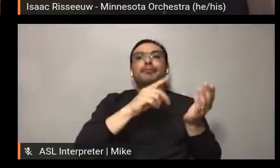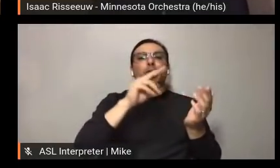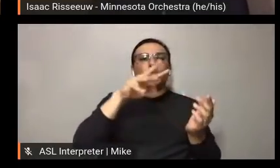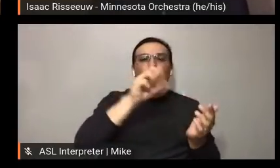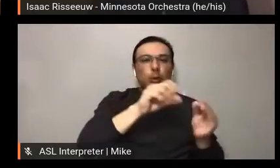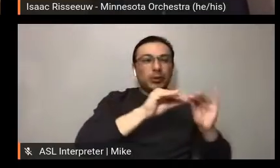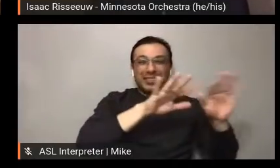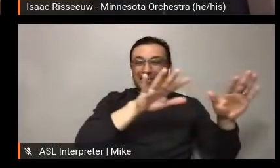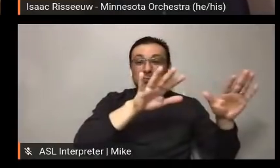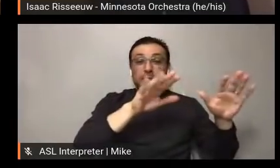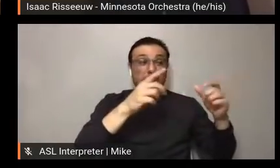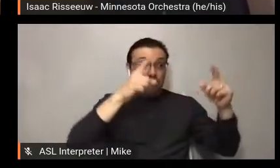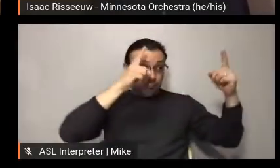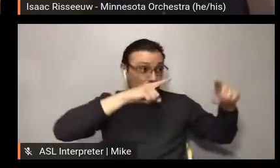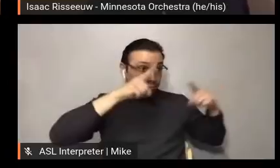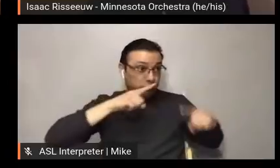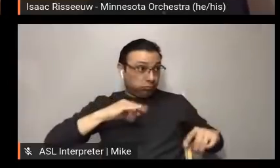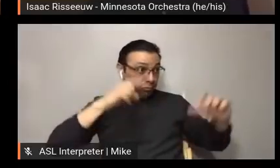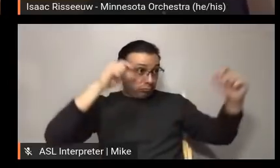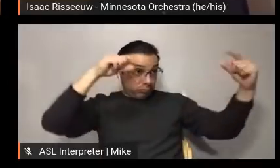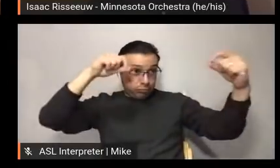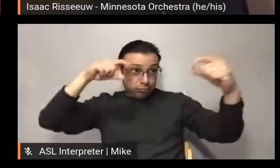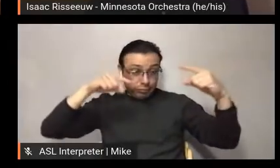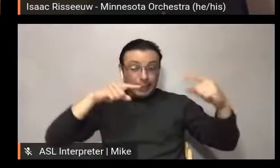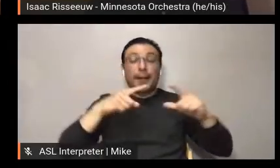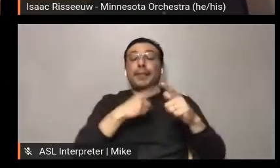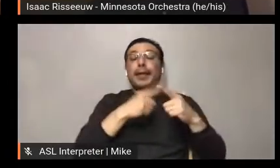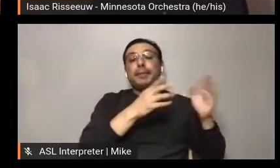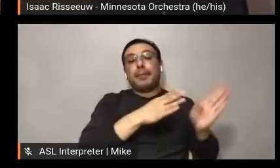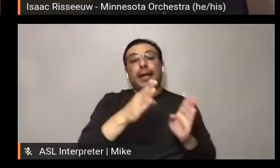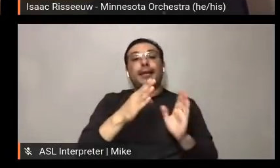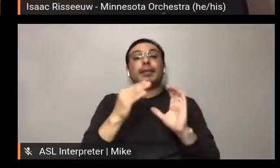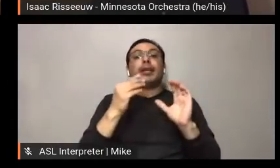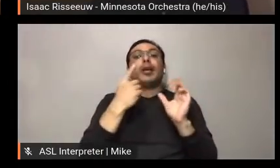on the same page. And then we plan our weekly e mail content and other